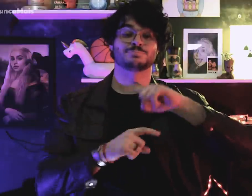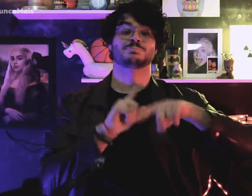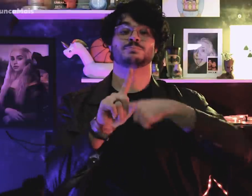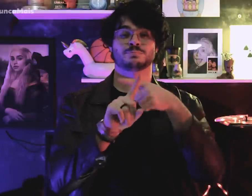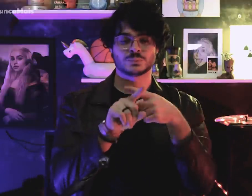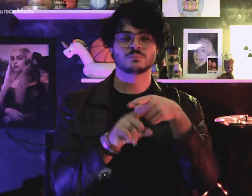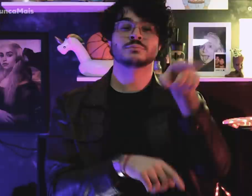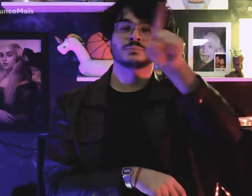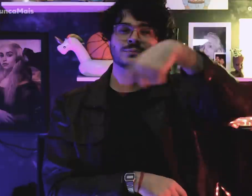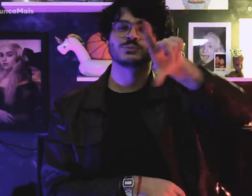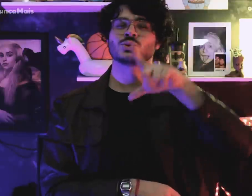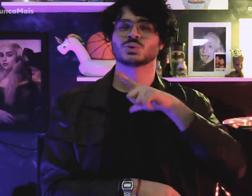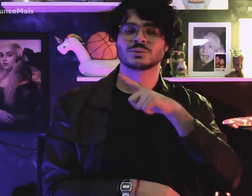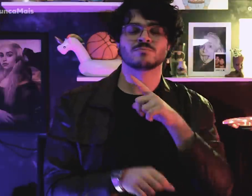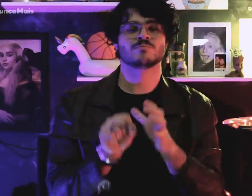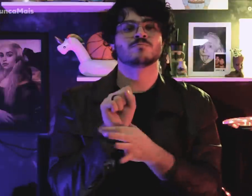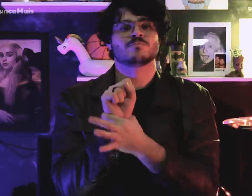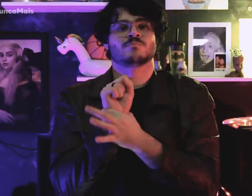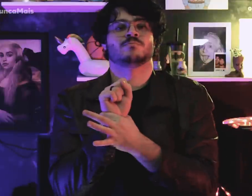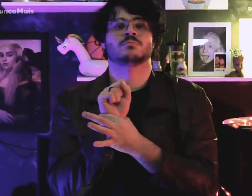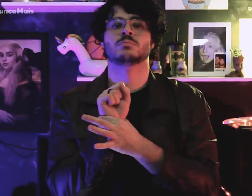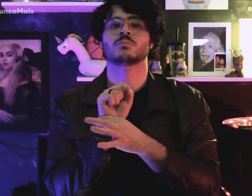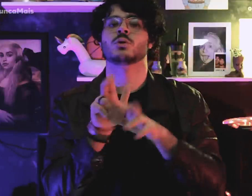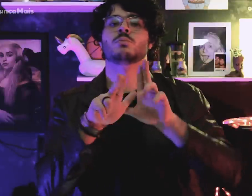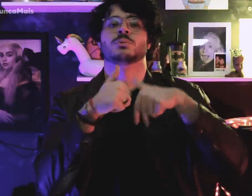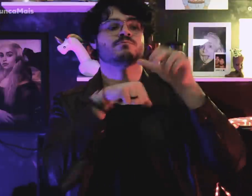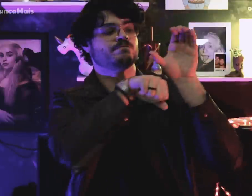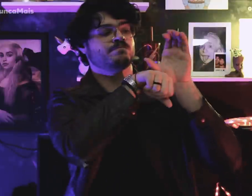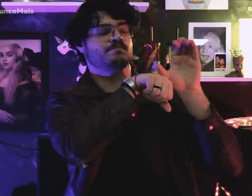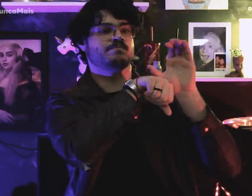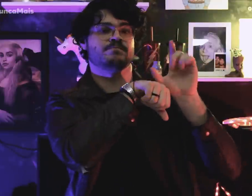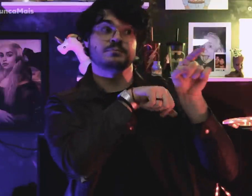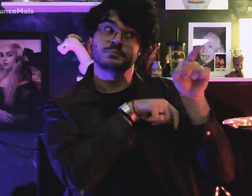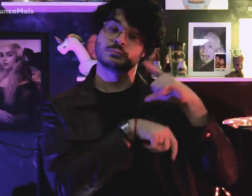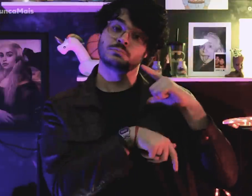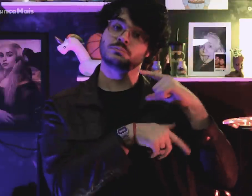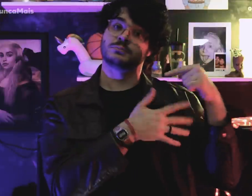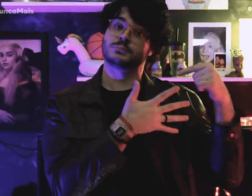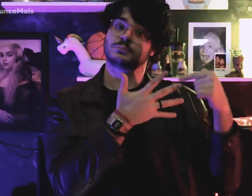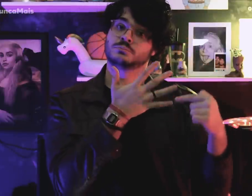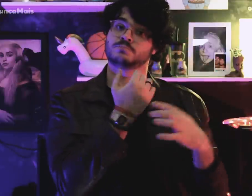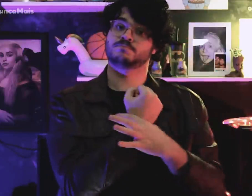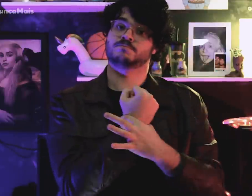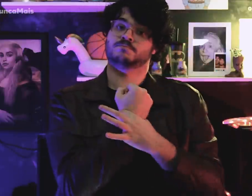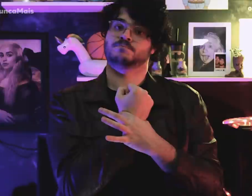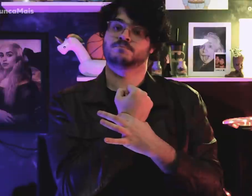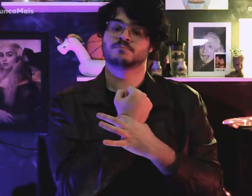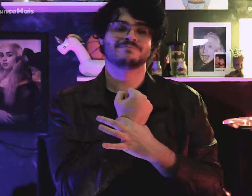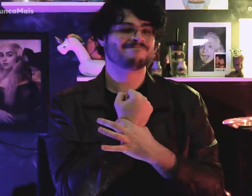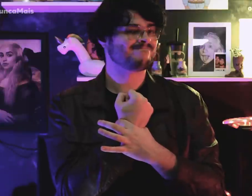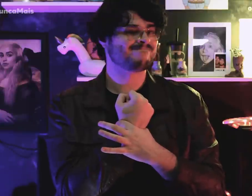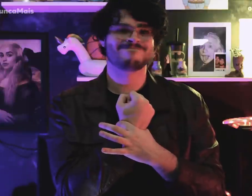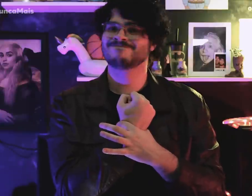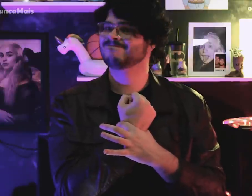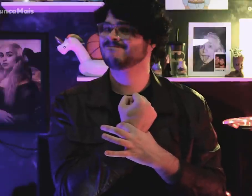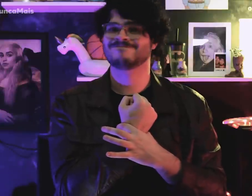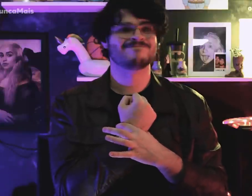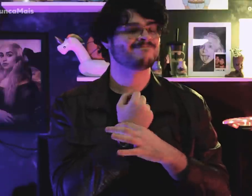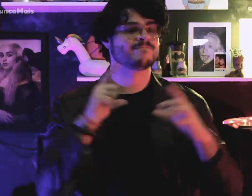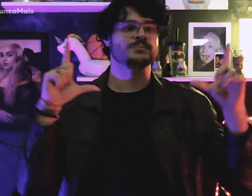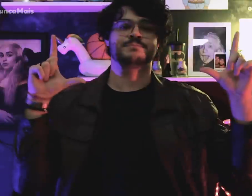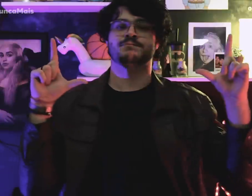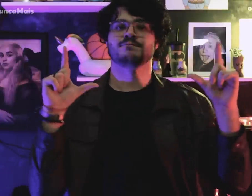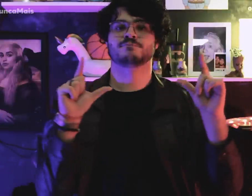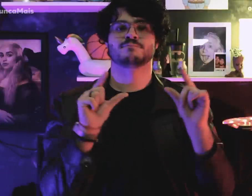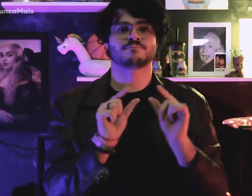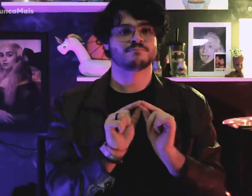and constitutional guarantees,